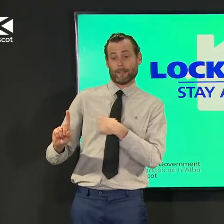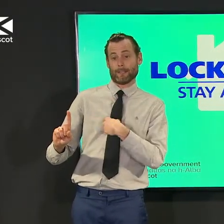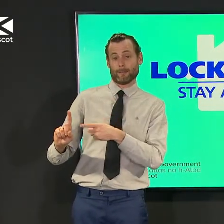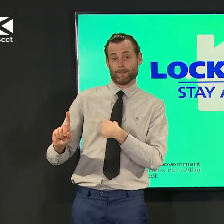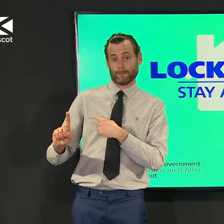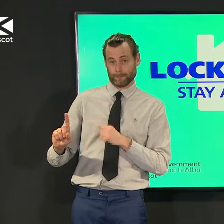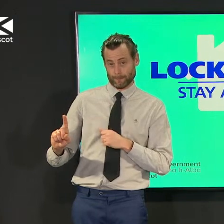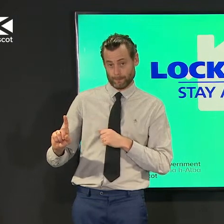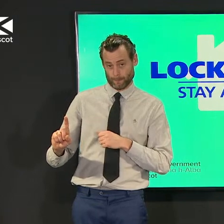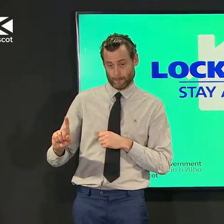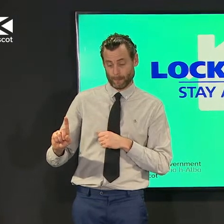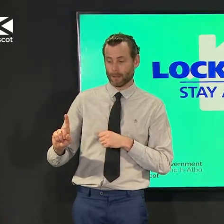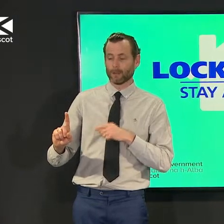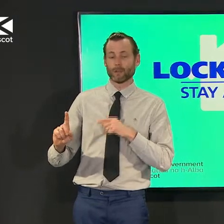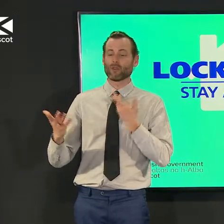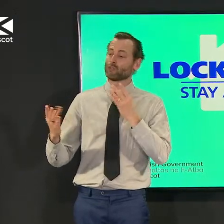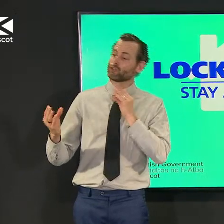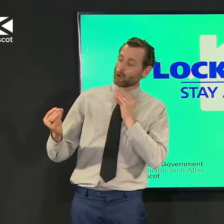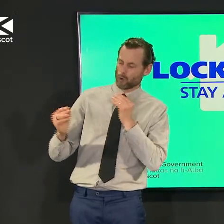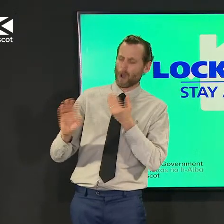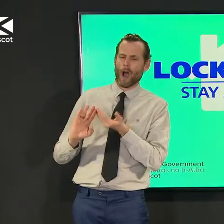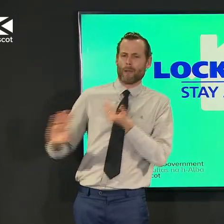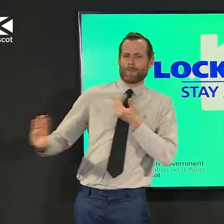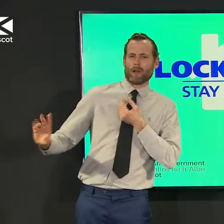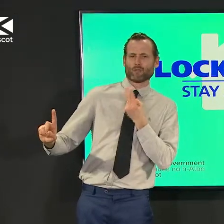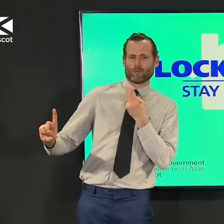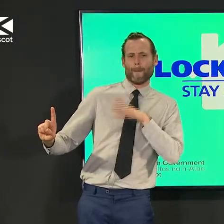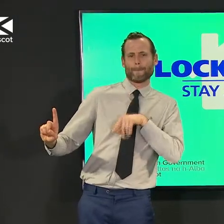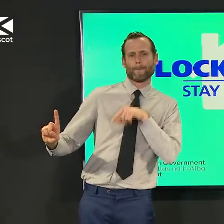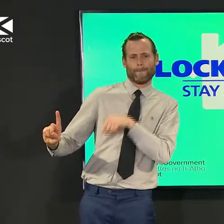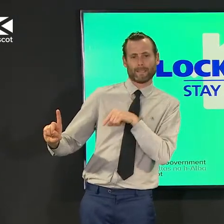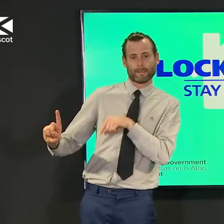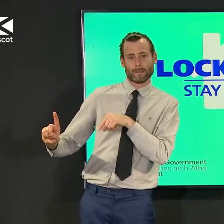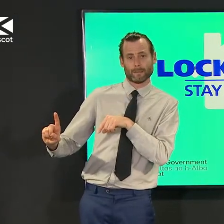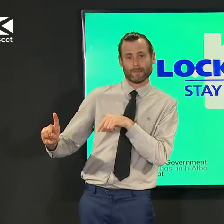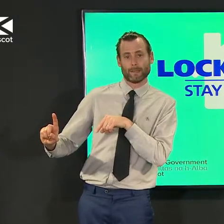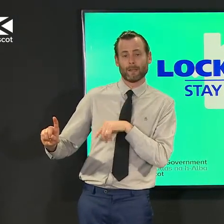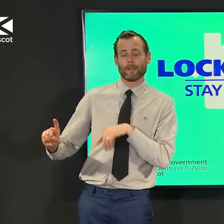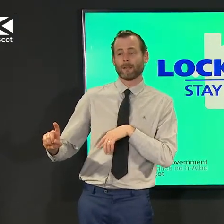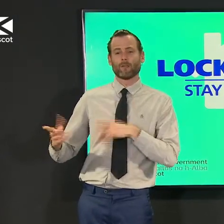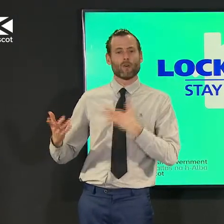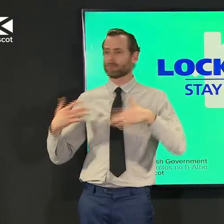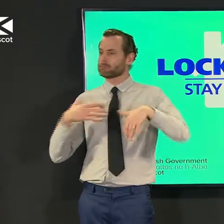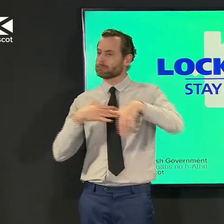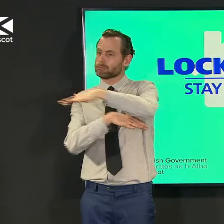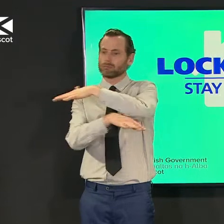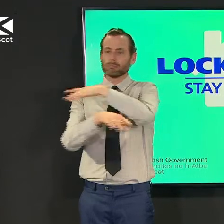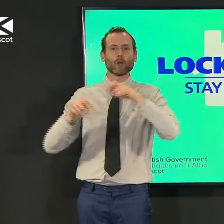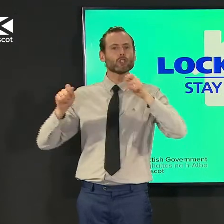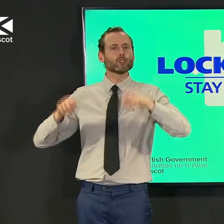from anyone you might be talking to or maybe in the same place with the supermarket or whatever it